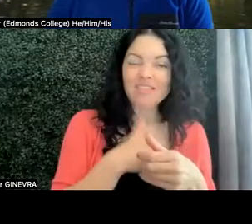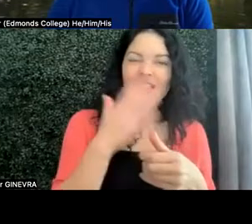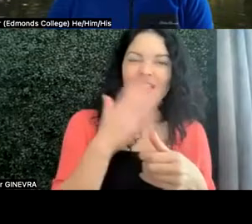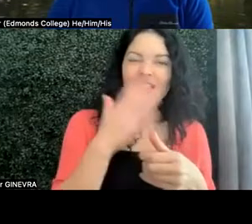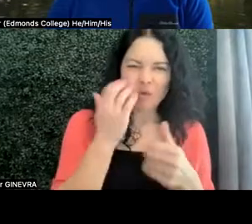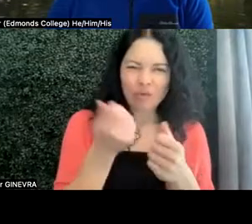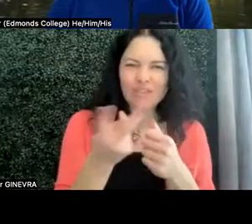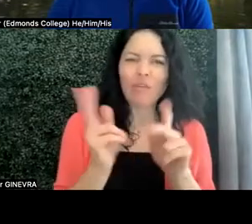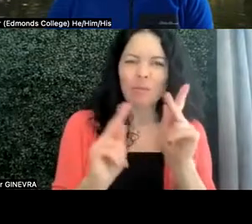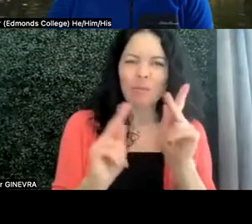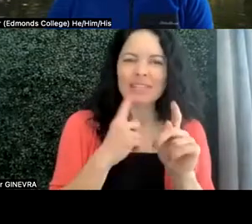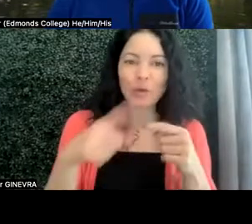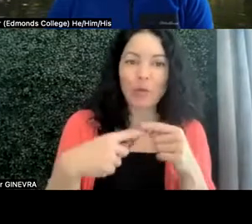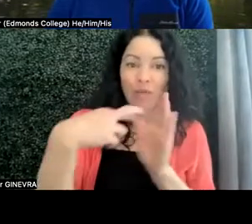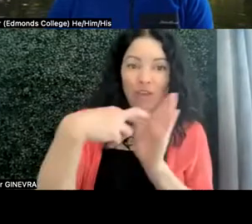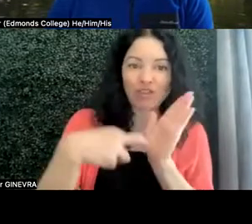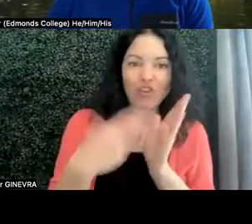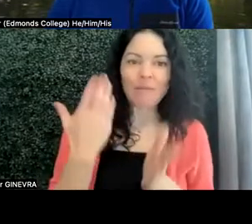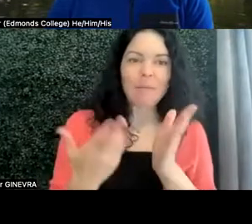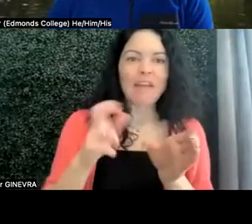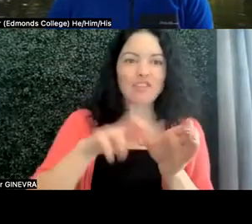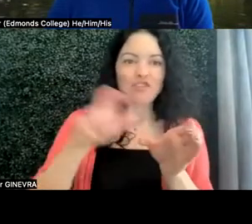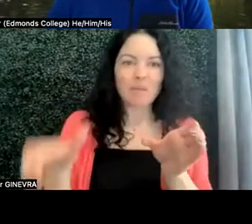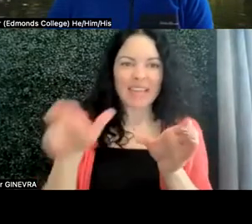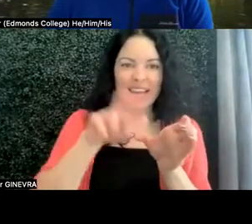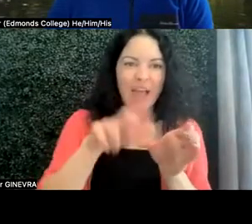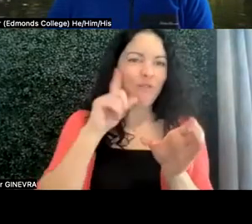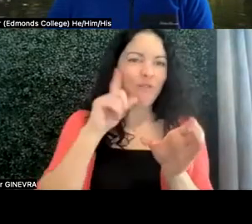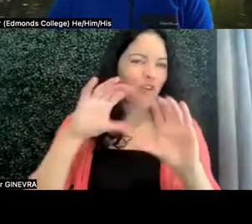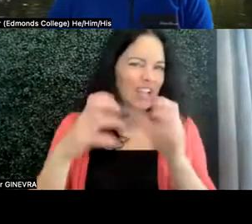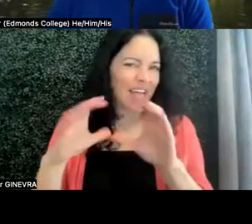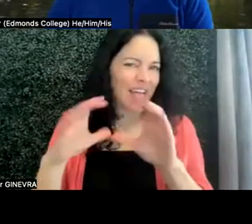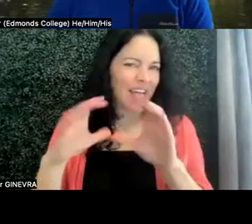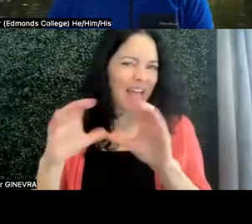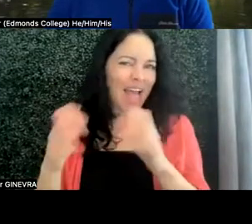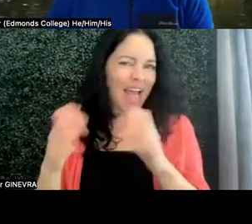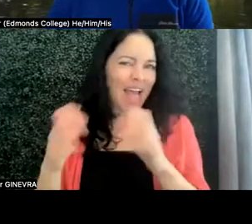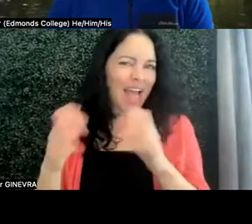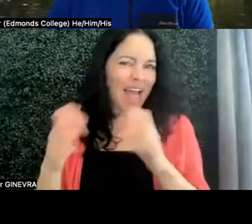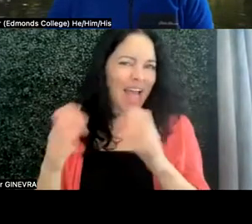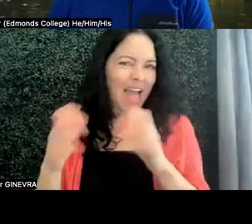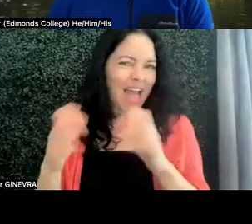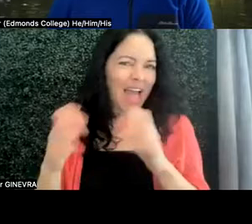when they registered they may have to drop in and out for classes, or meetings, or things like that.